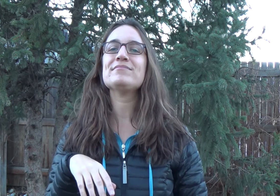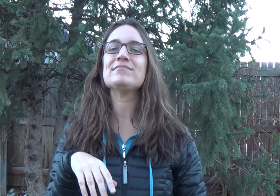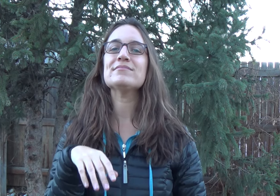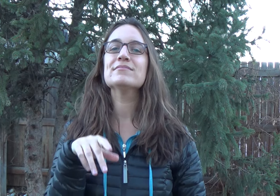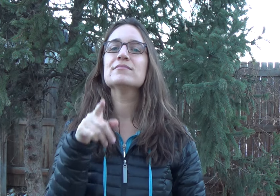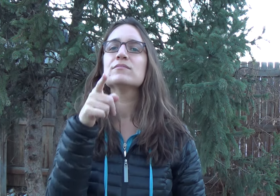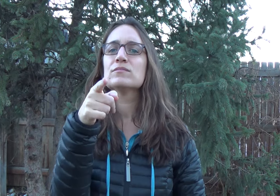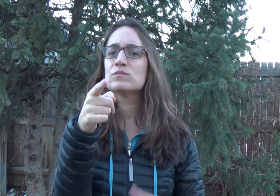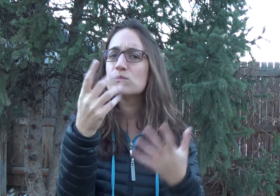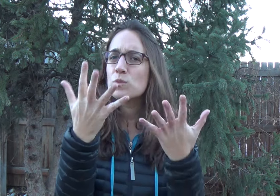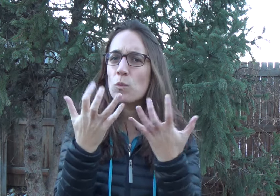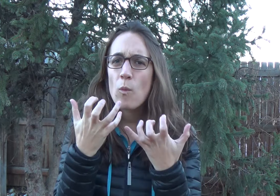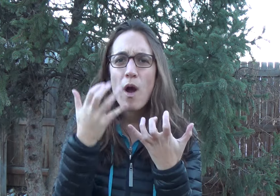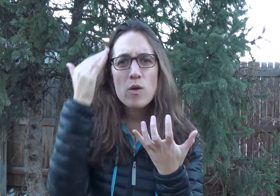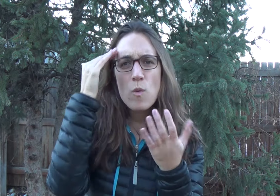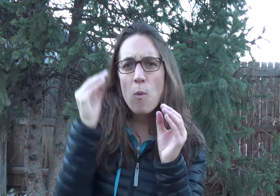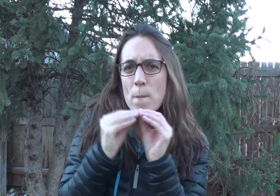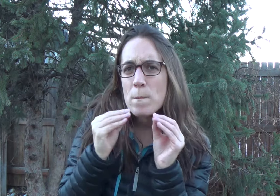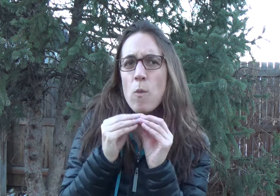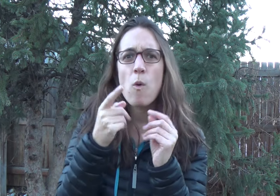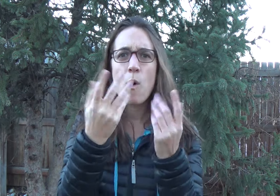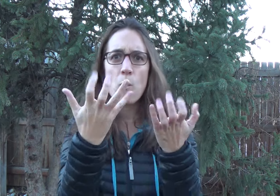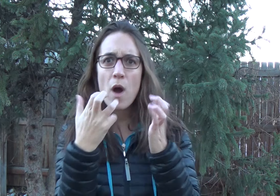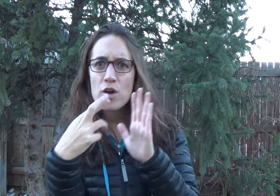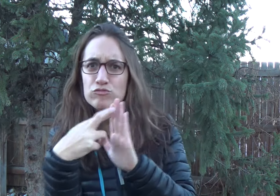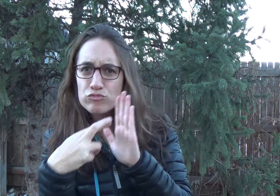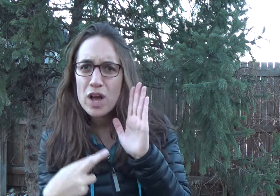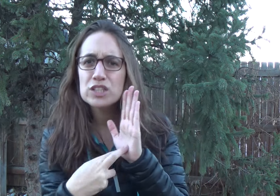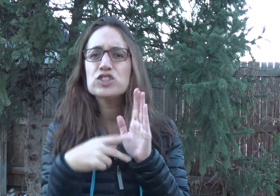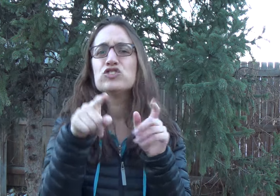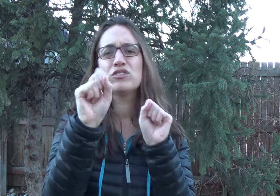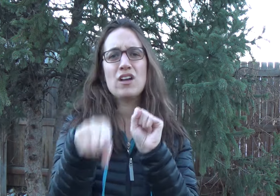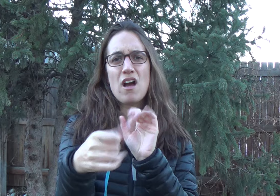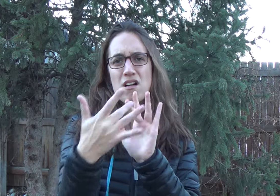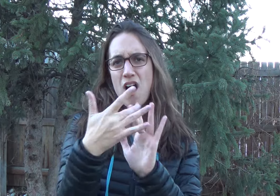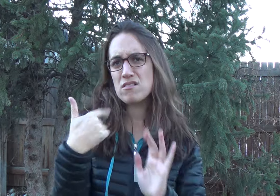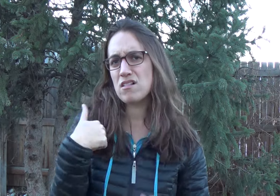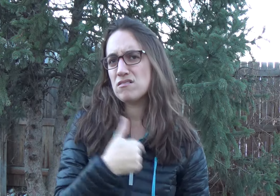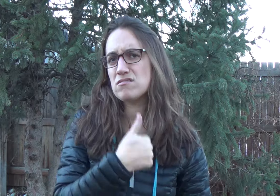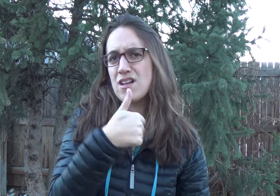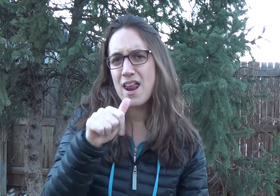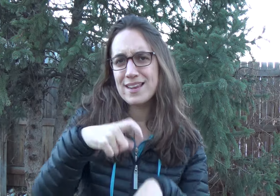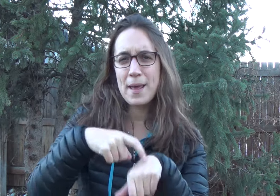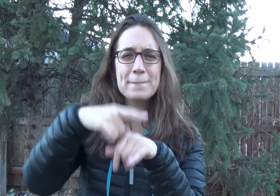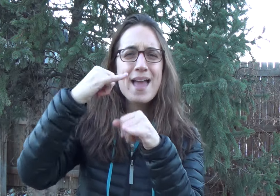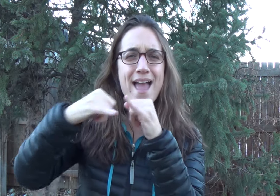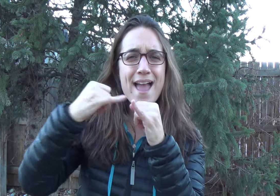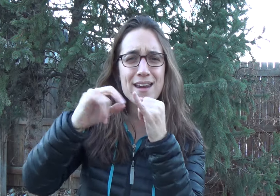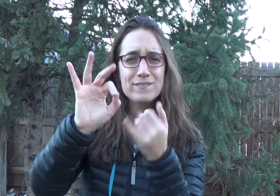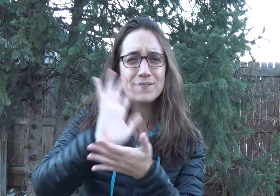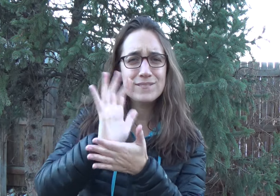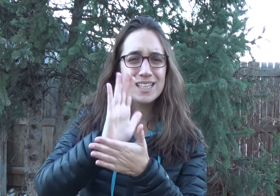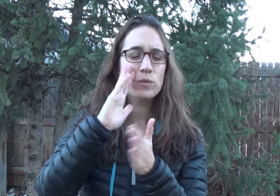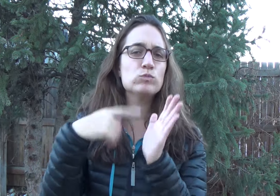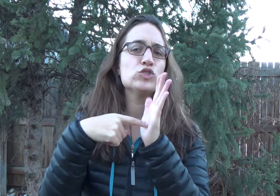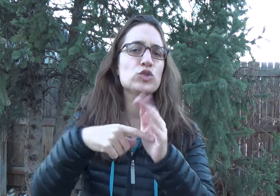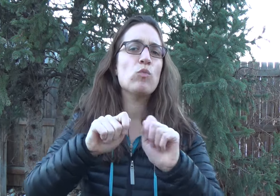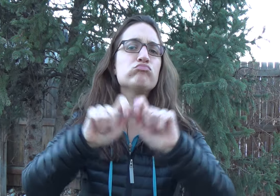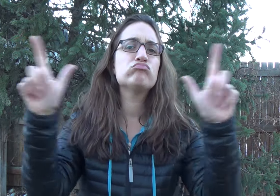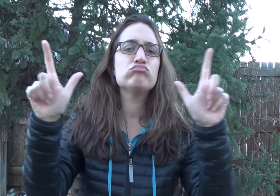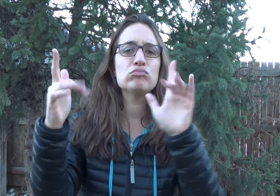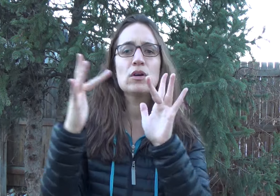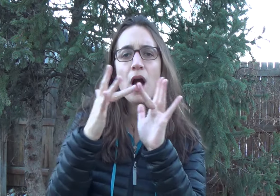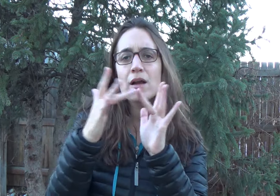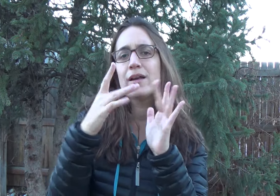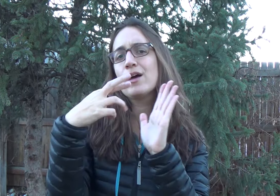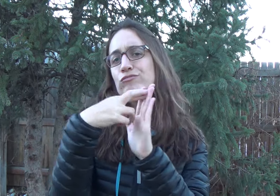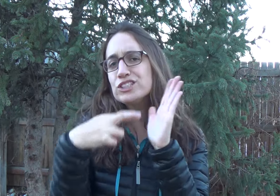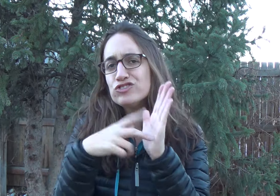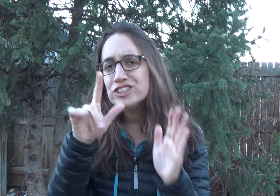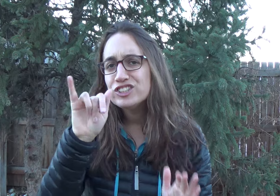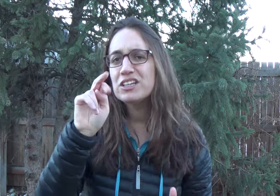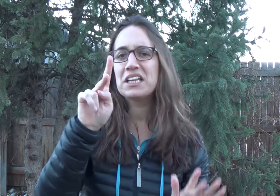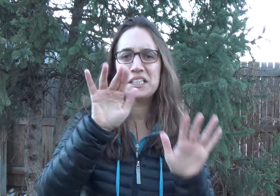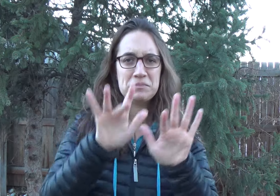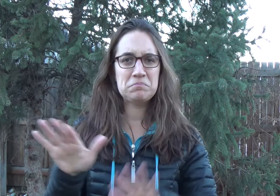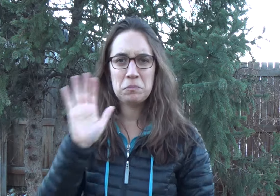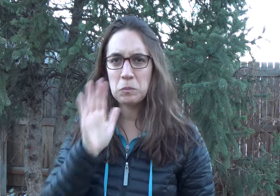If you want to know more or want to register, contact us anytime. The end of the video will show a slide with contact info and registration link.